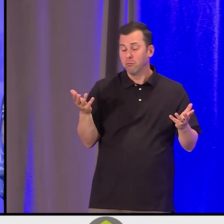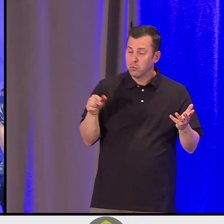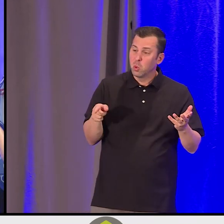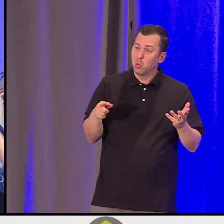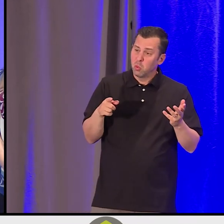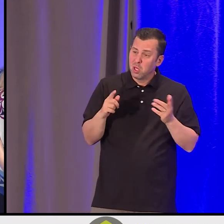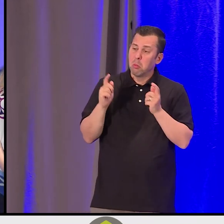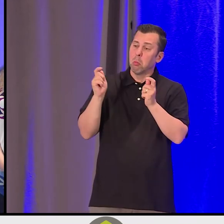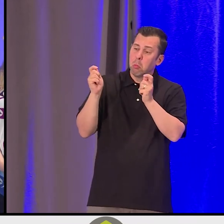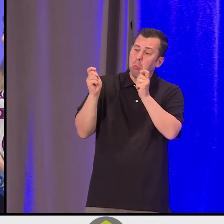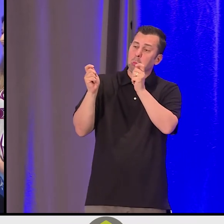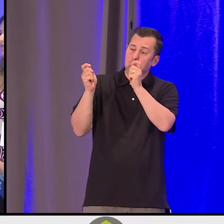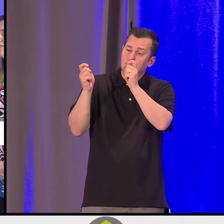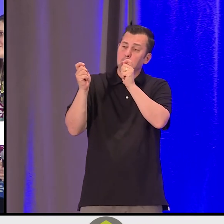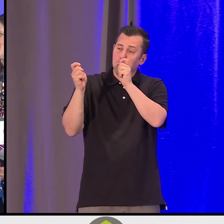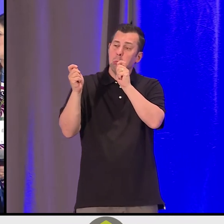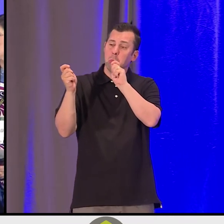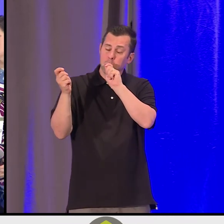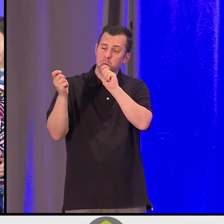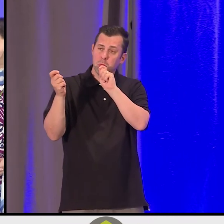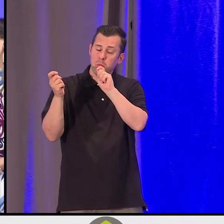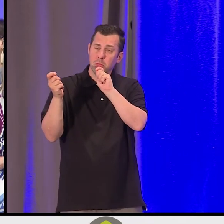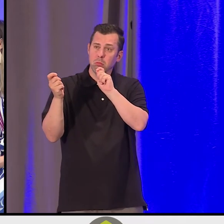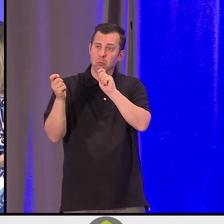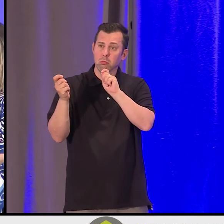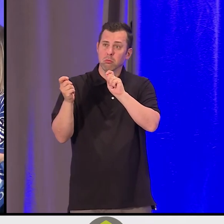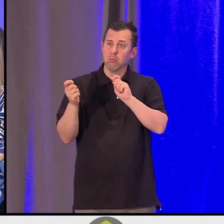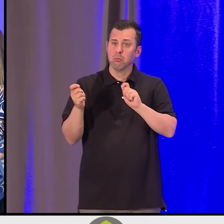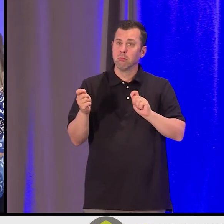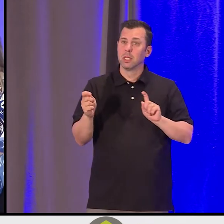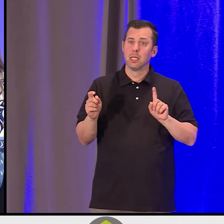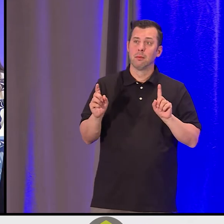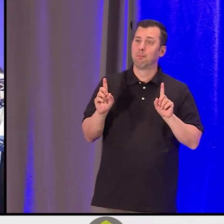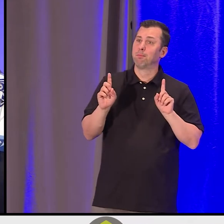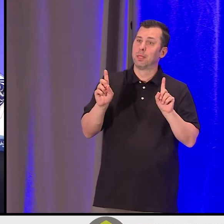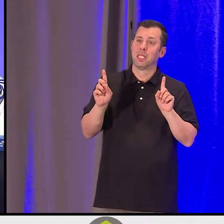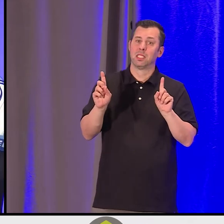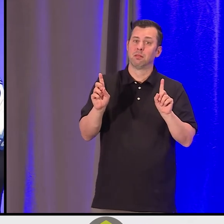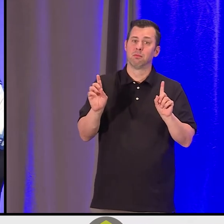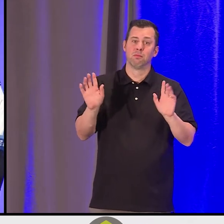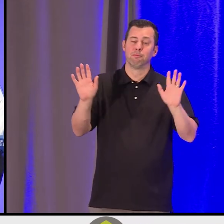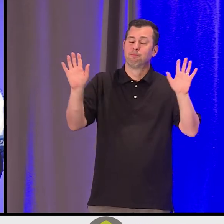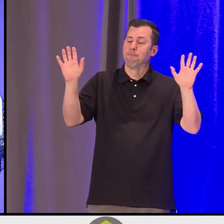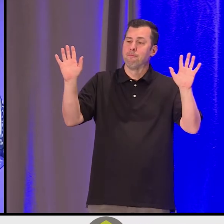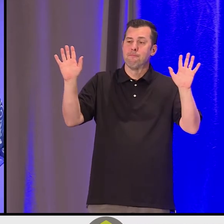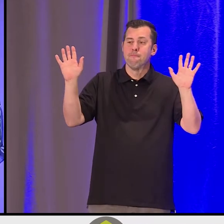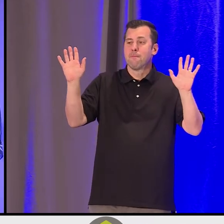But I'll tell you, at that moment, I rolled over in the arena and I reached out for Heather Marie's hand, which I'll do right now.